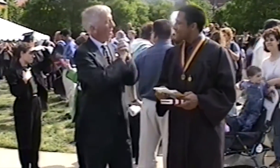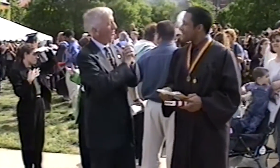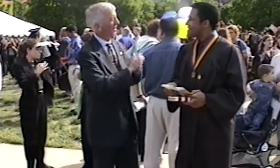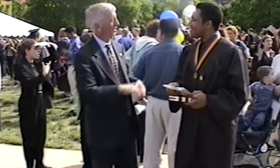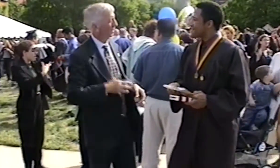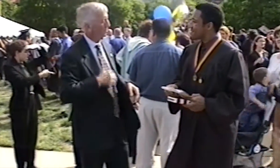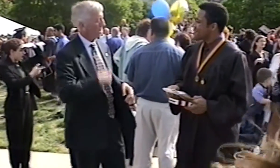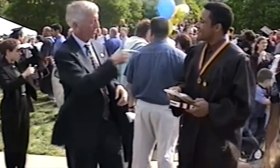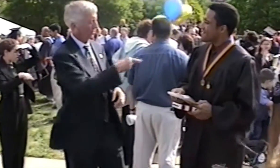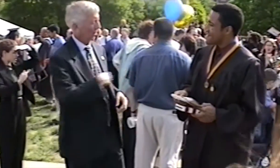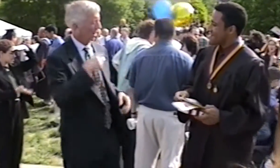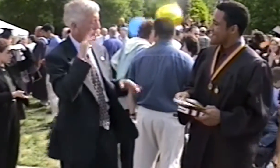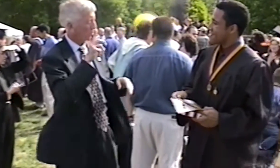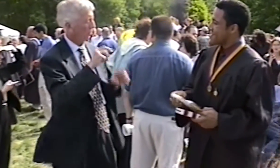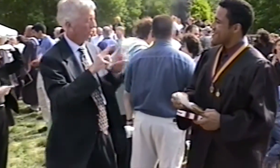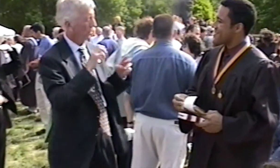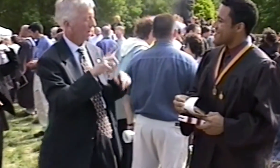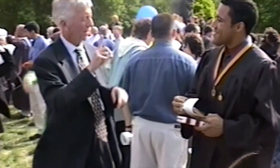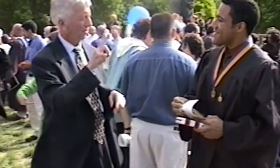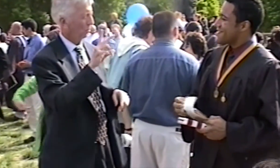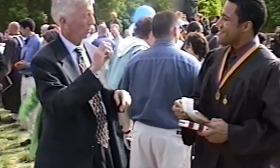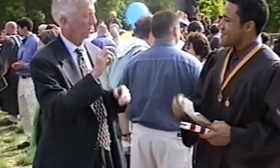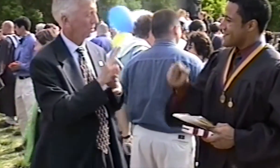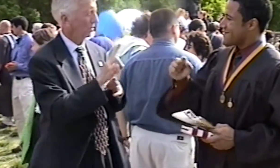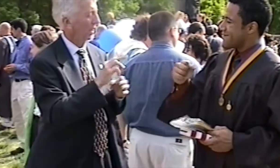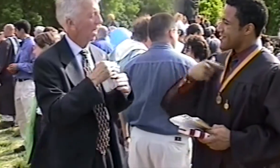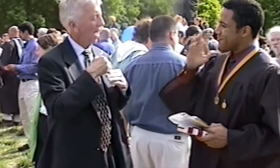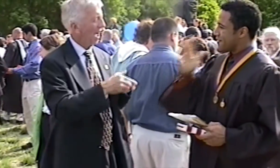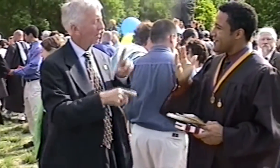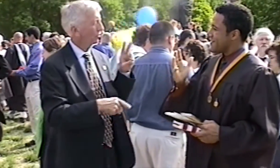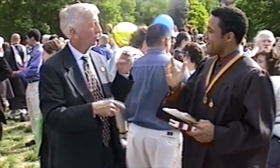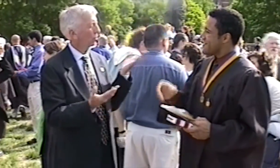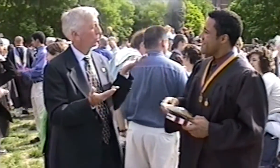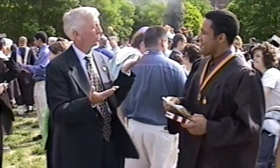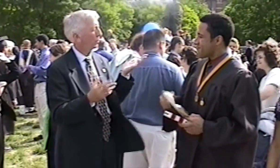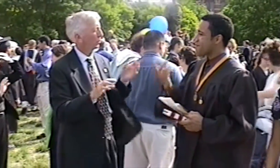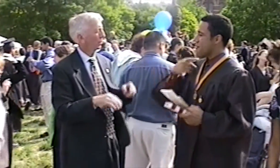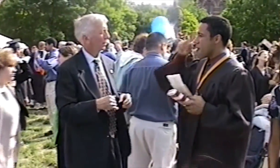Congratuations! I am proud of you! I hope you do very well at Duke University. What is after Duke?